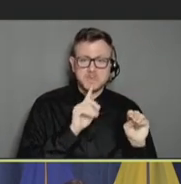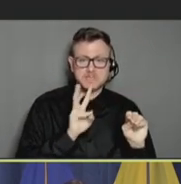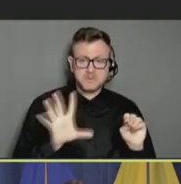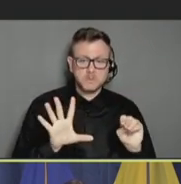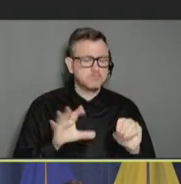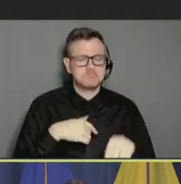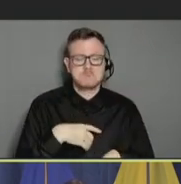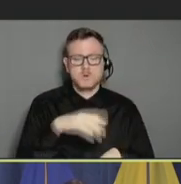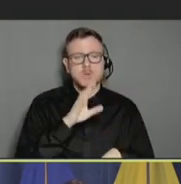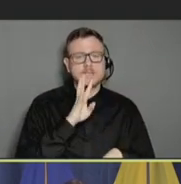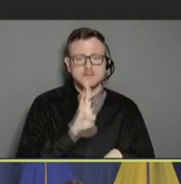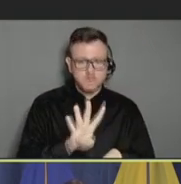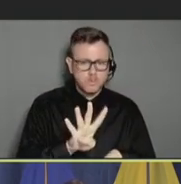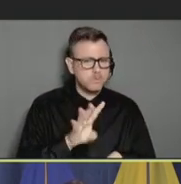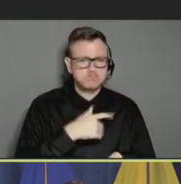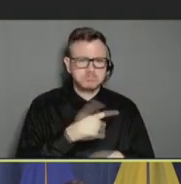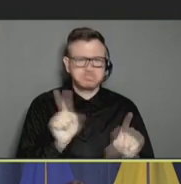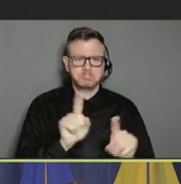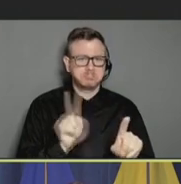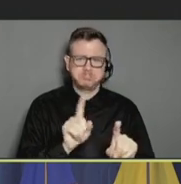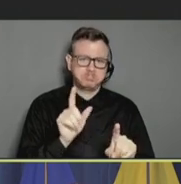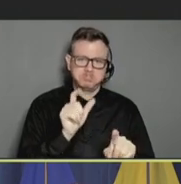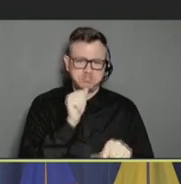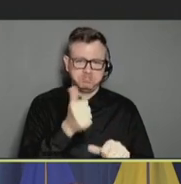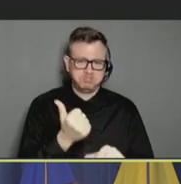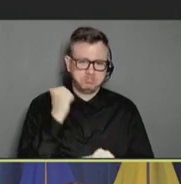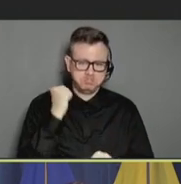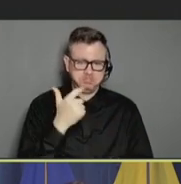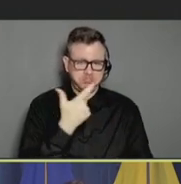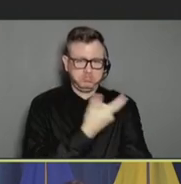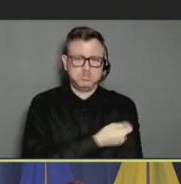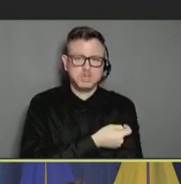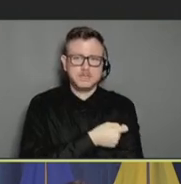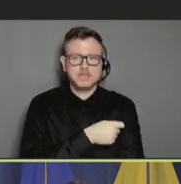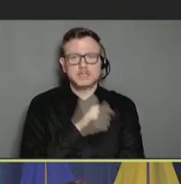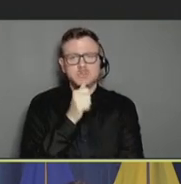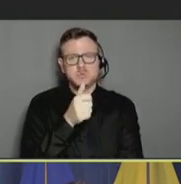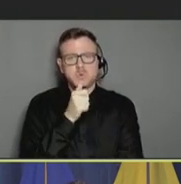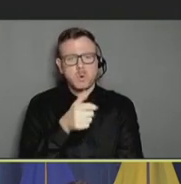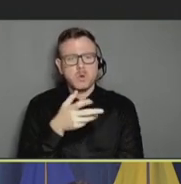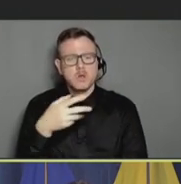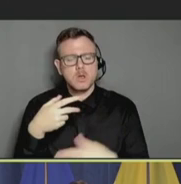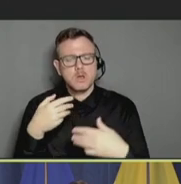get this. And I think, again, uptake has not really been very good. So, people did follow